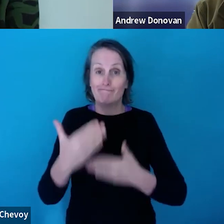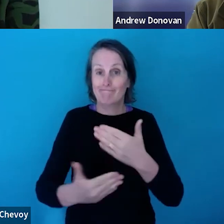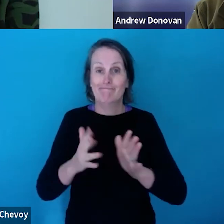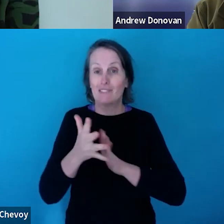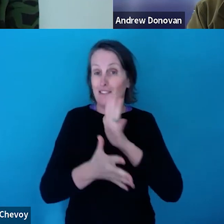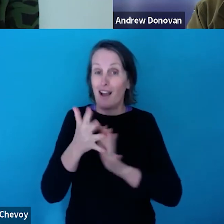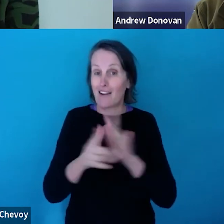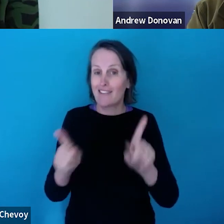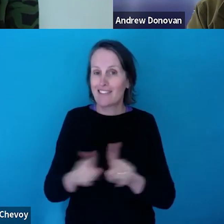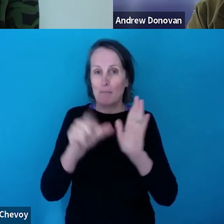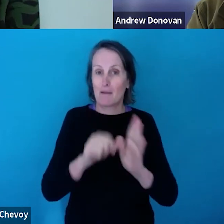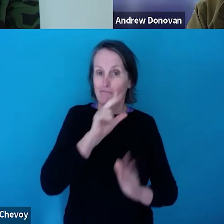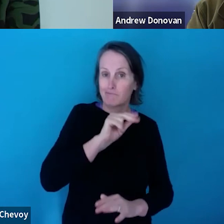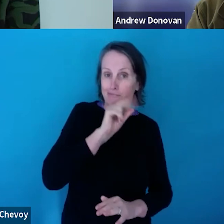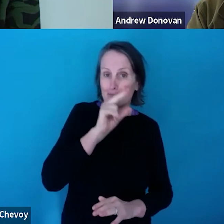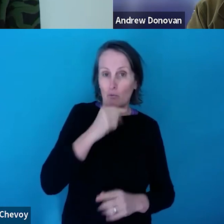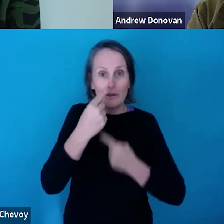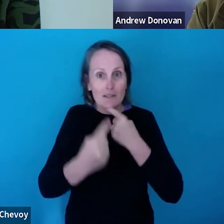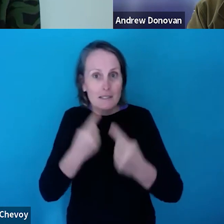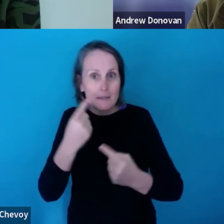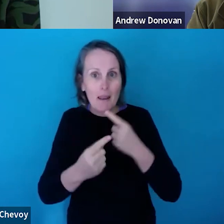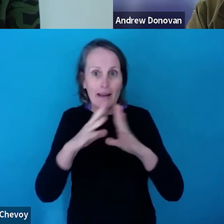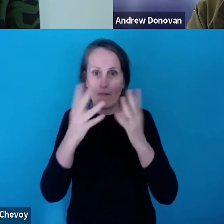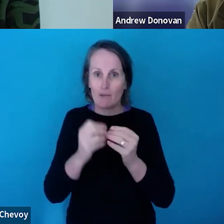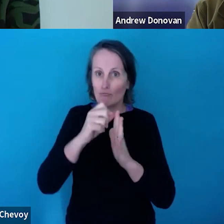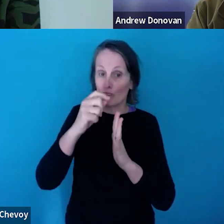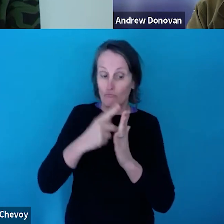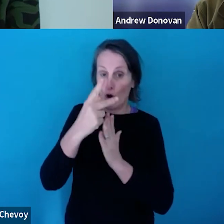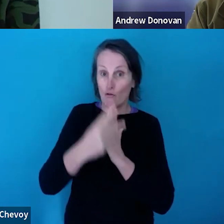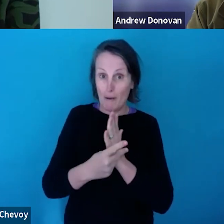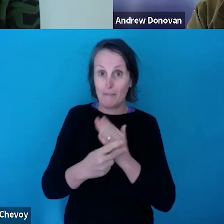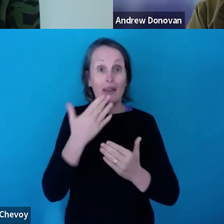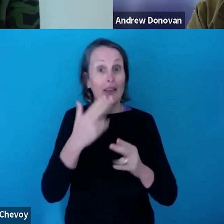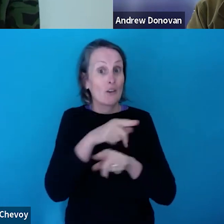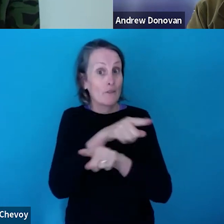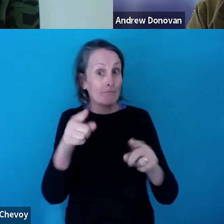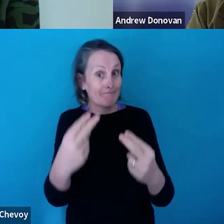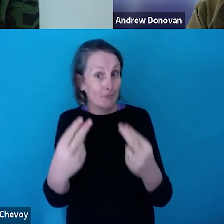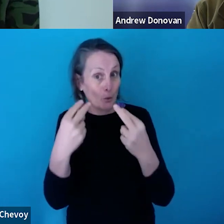went through these programs. And thank you all for joining us. It was great